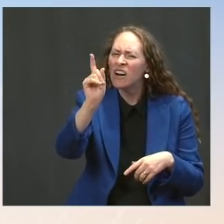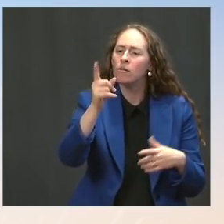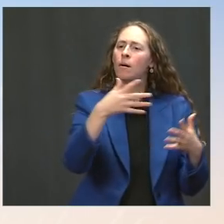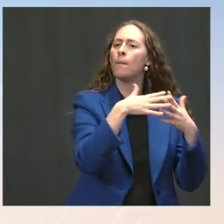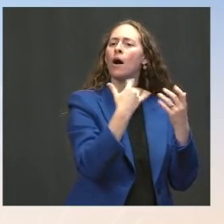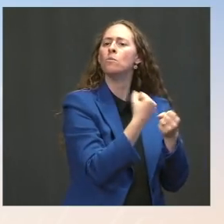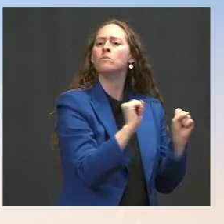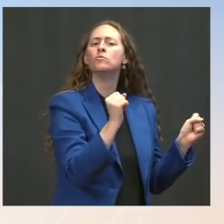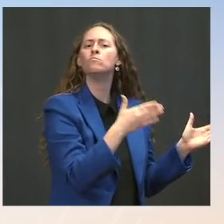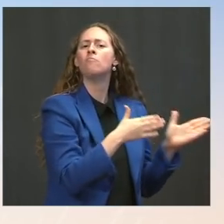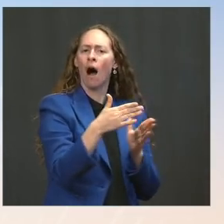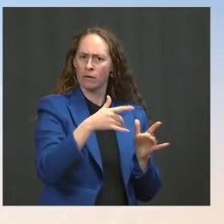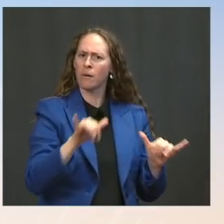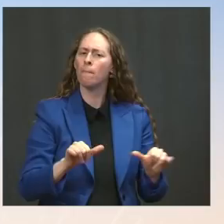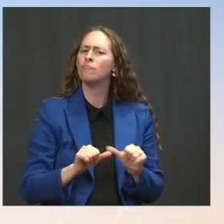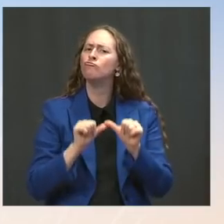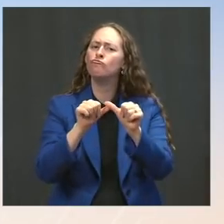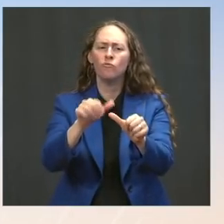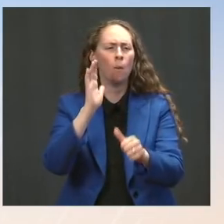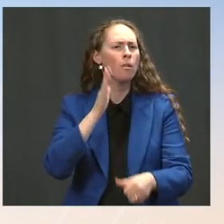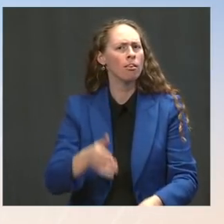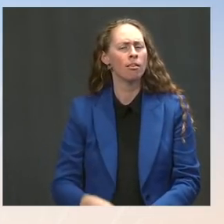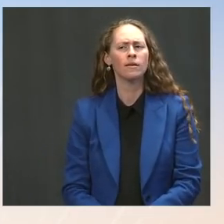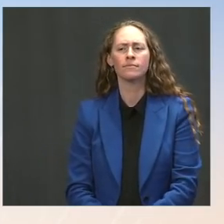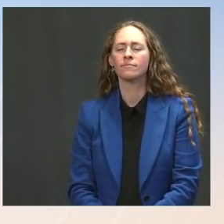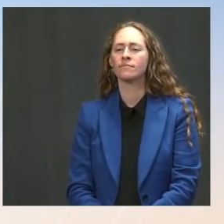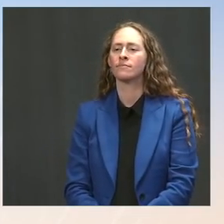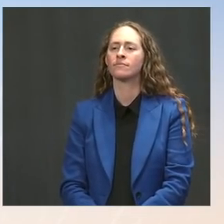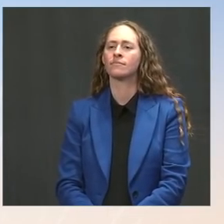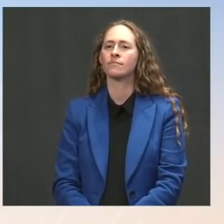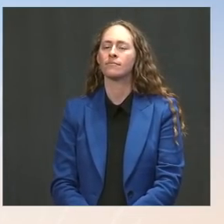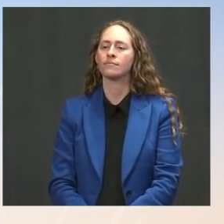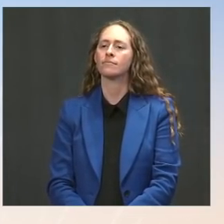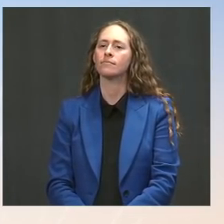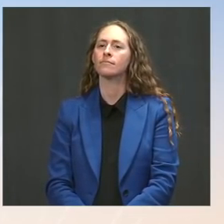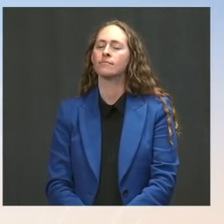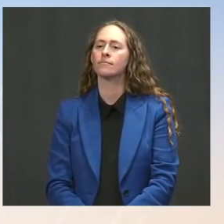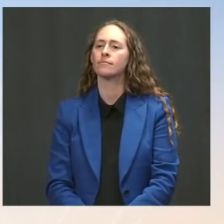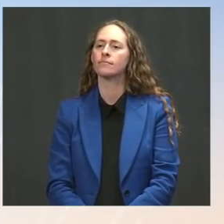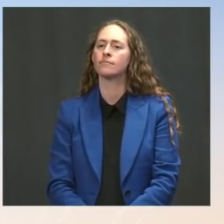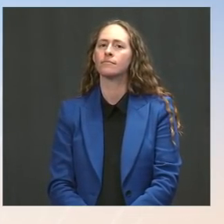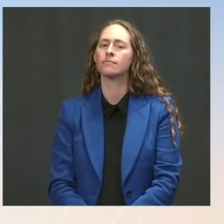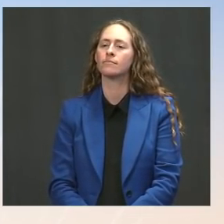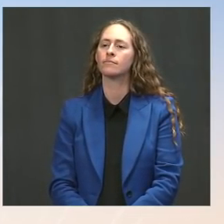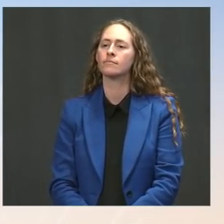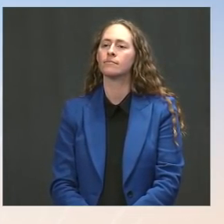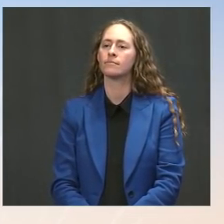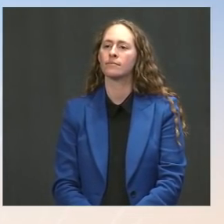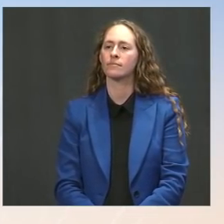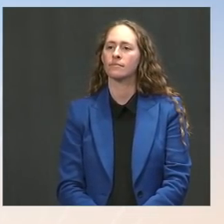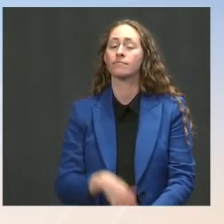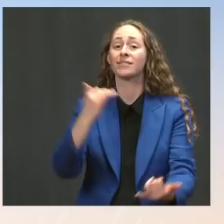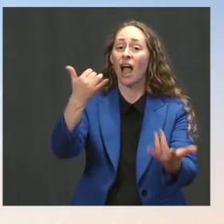I would also say that there's -- when it comes to the economy, there's no significant signs,